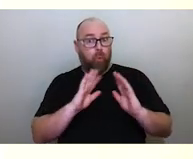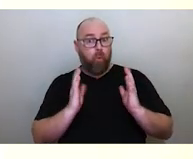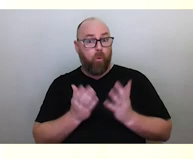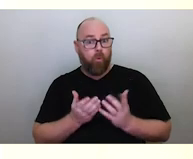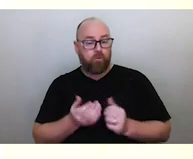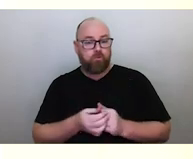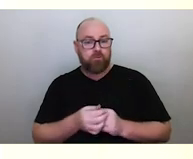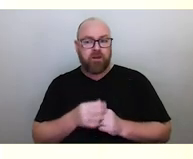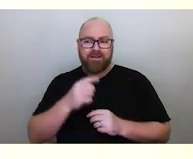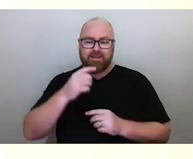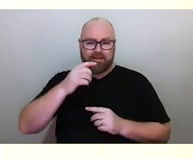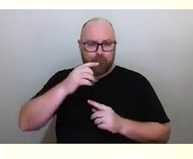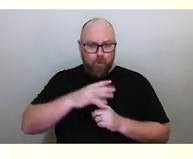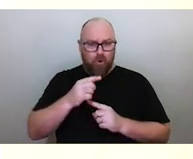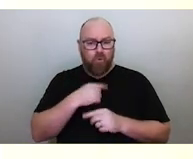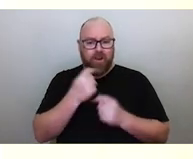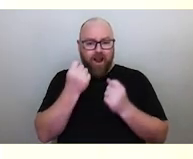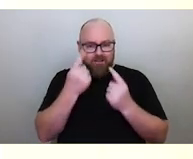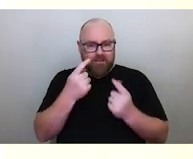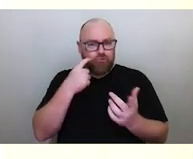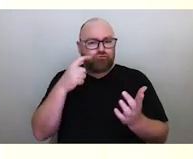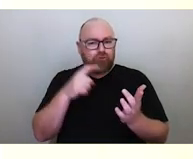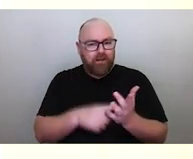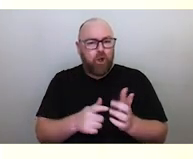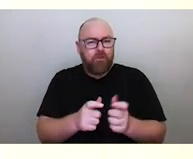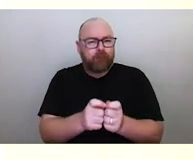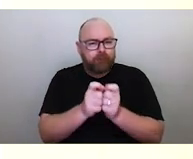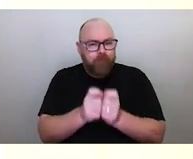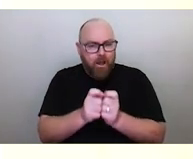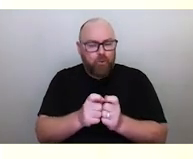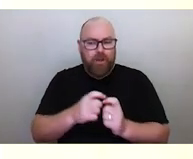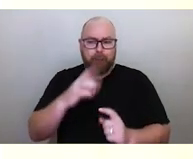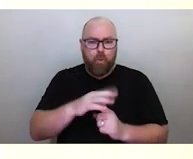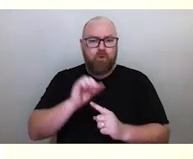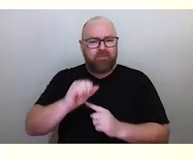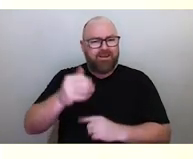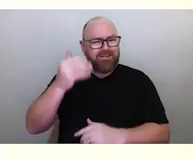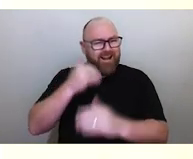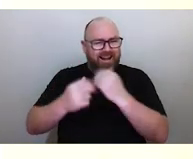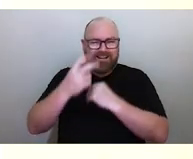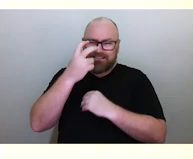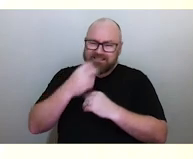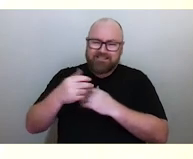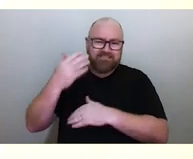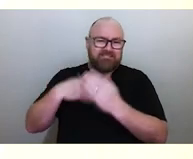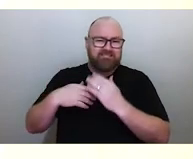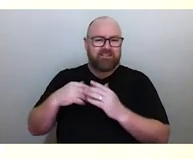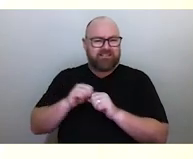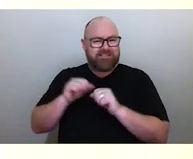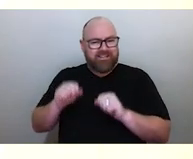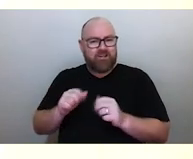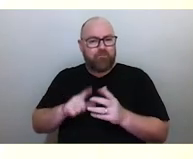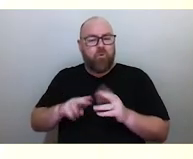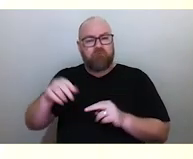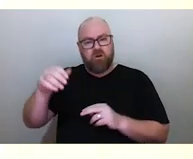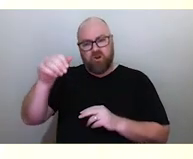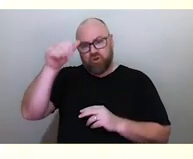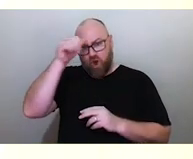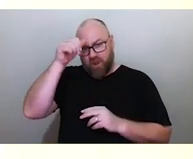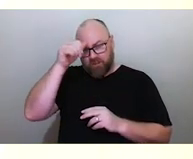and that we recognize the value and importance of these ancient systems of knowledge and understand that if we're going to move forward as a society,